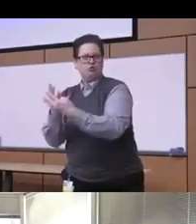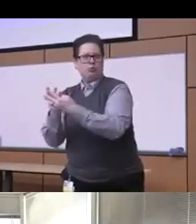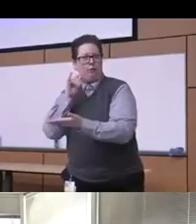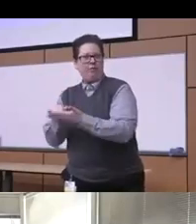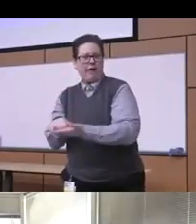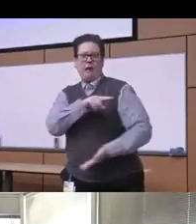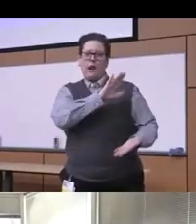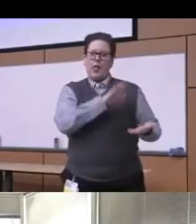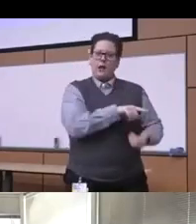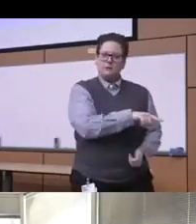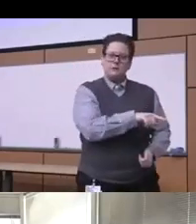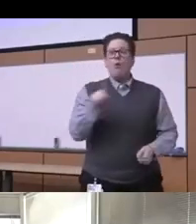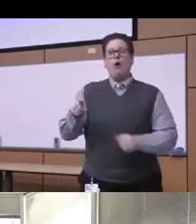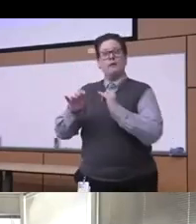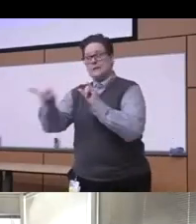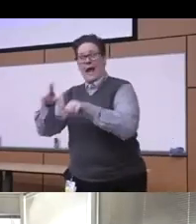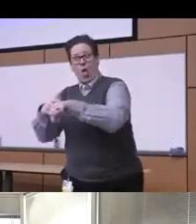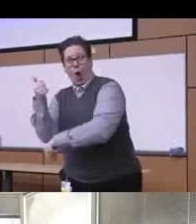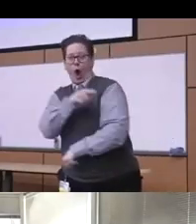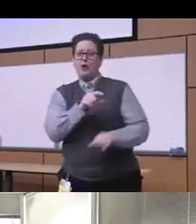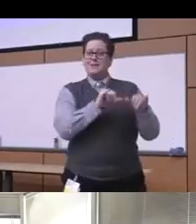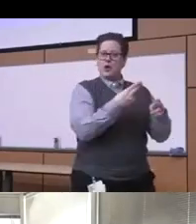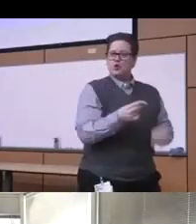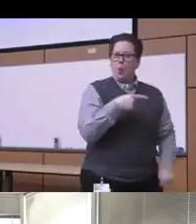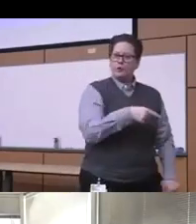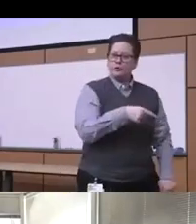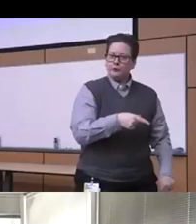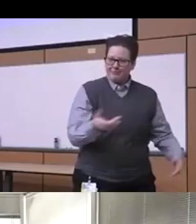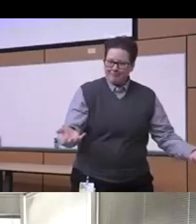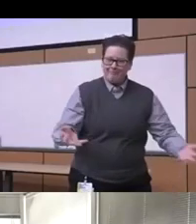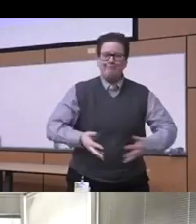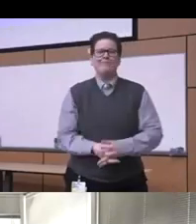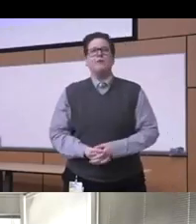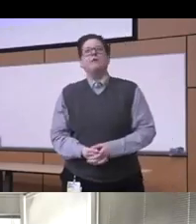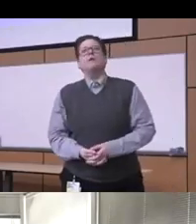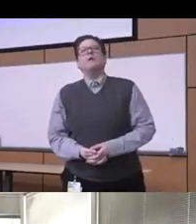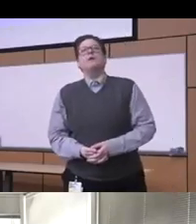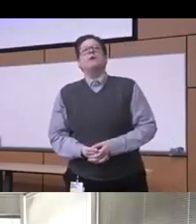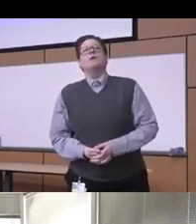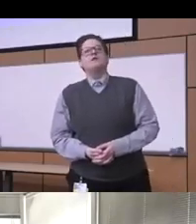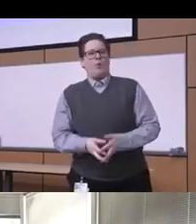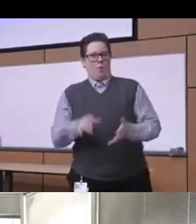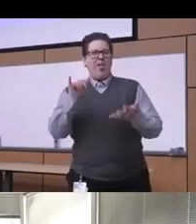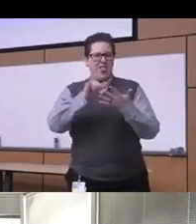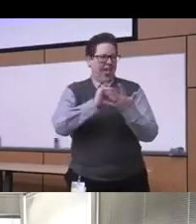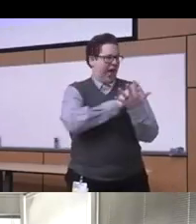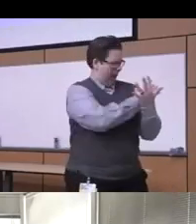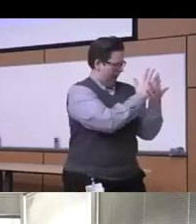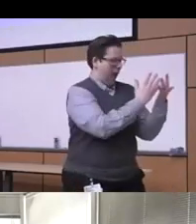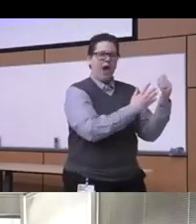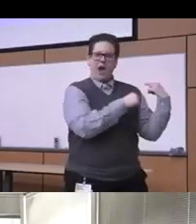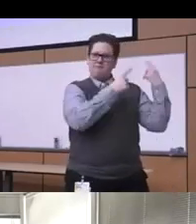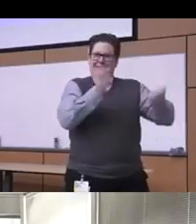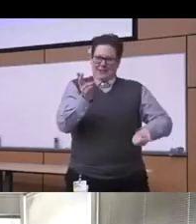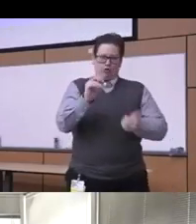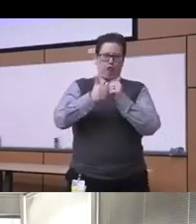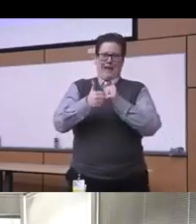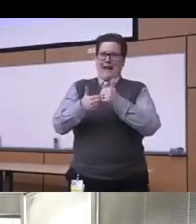so how really now you know this is how we got to where we got you know and uh and I know that